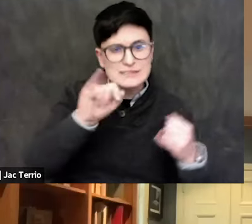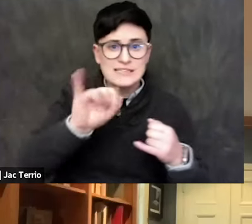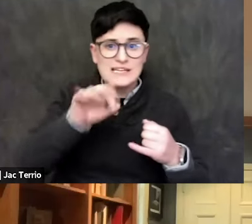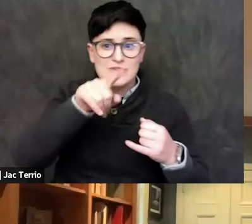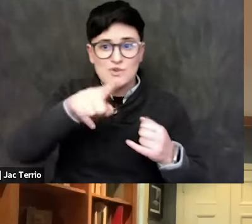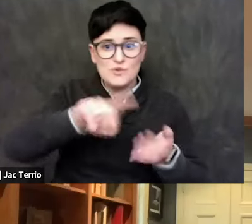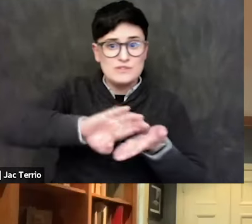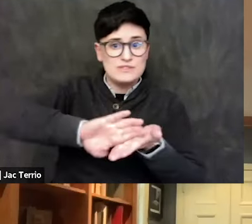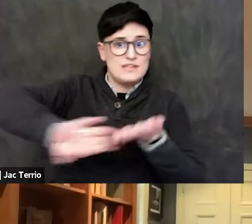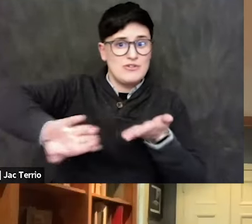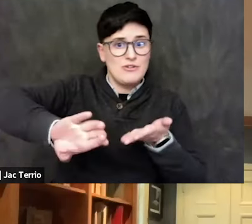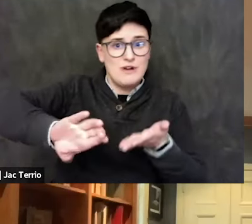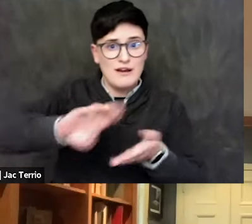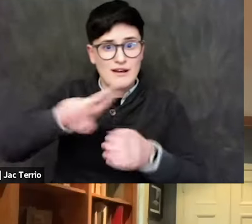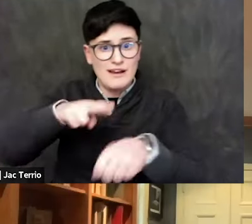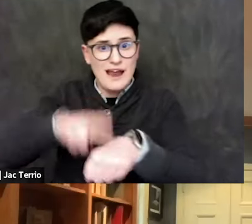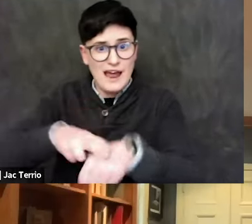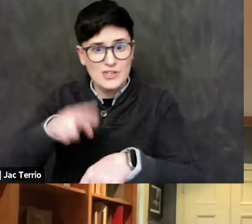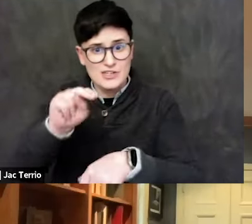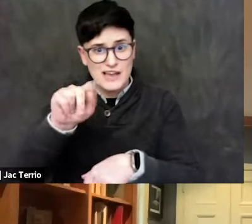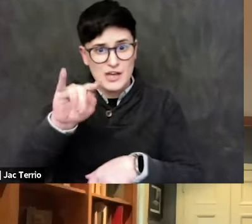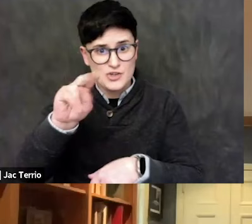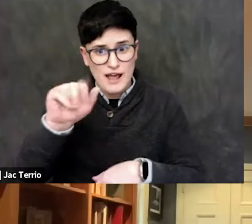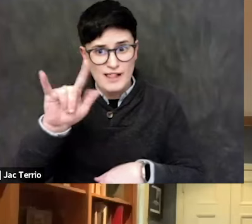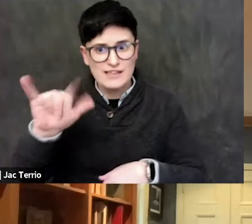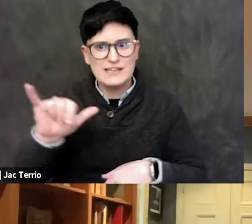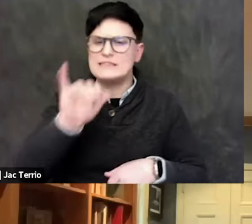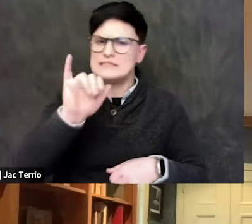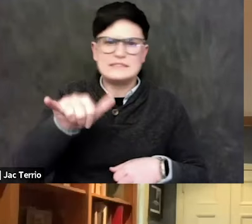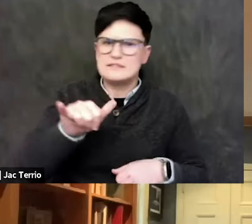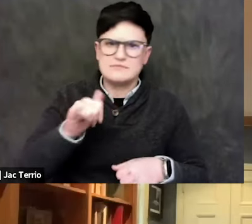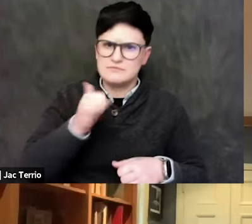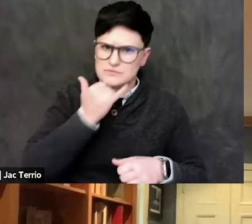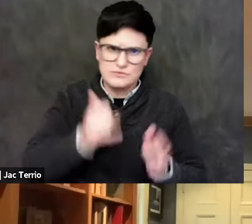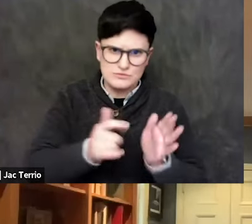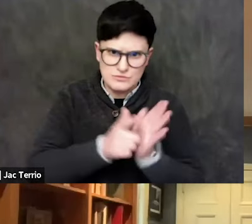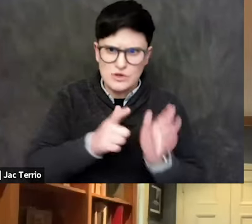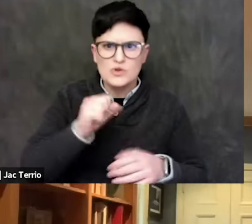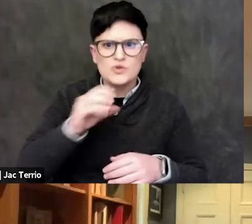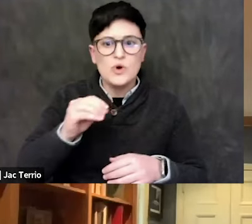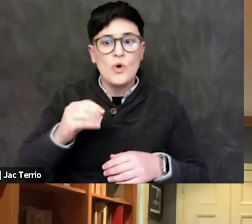So we've had that on one side. We've also had actually last year more of an escalation too,